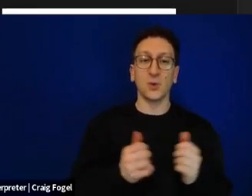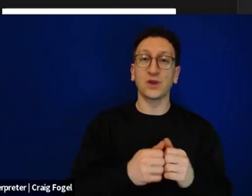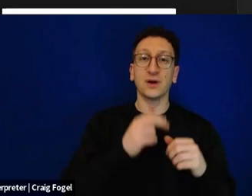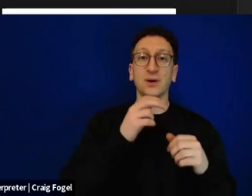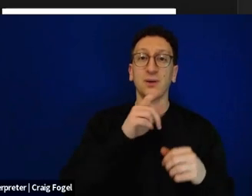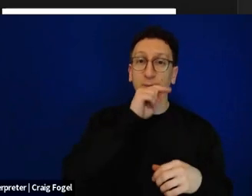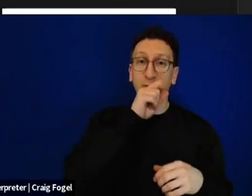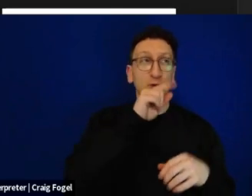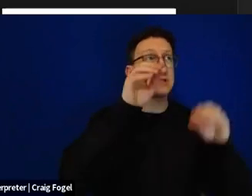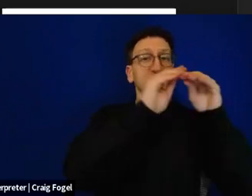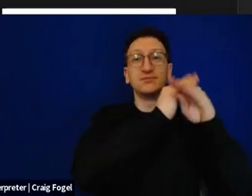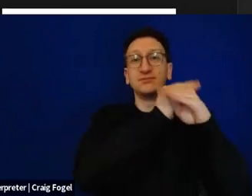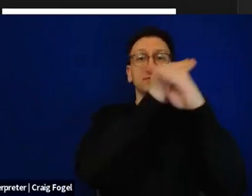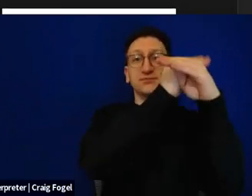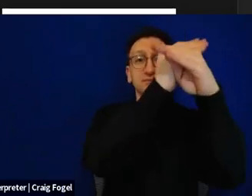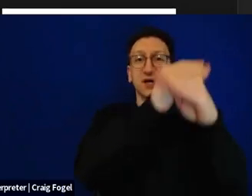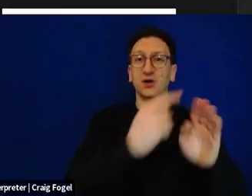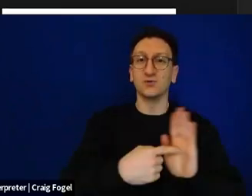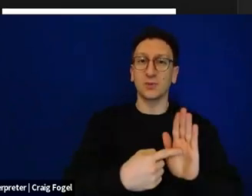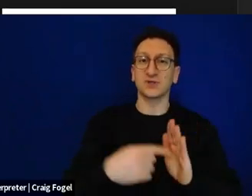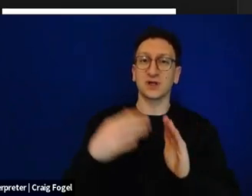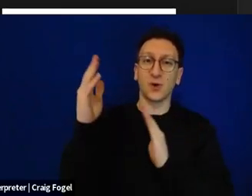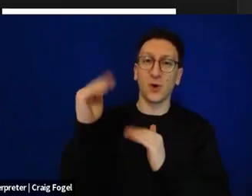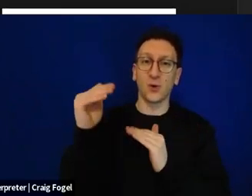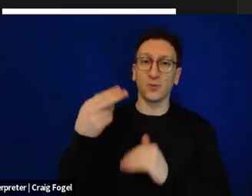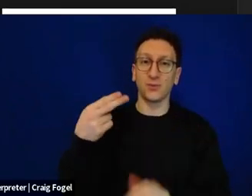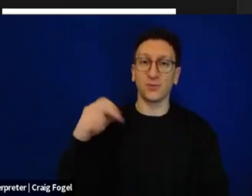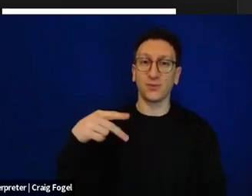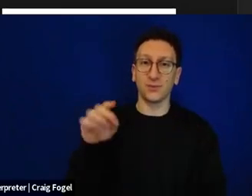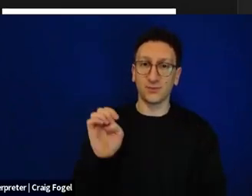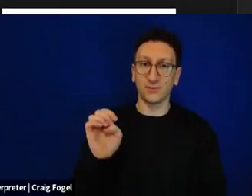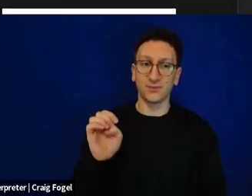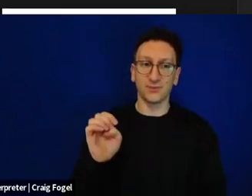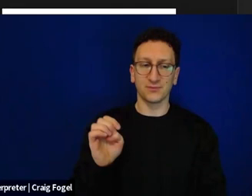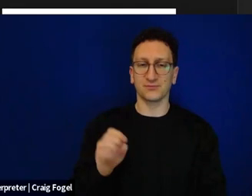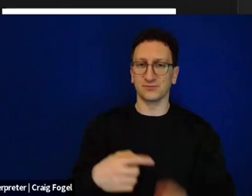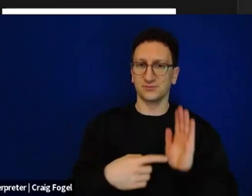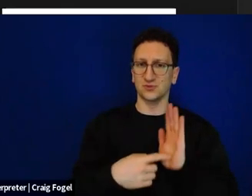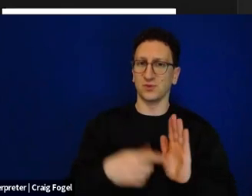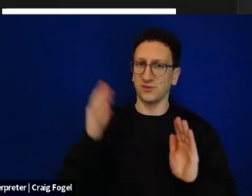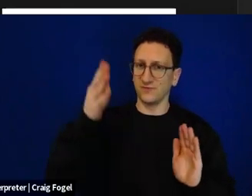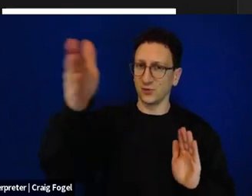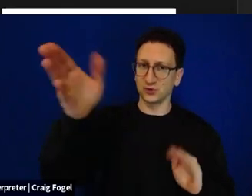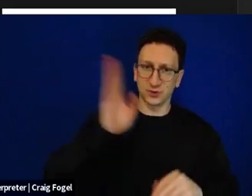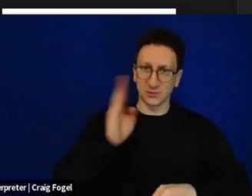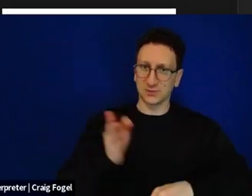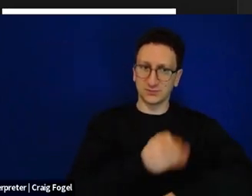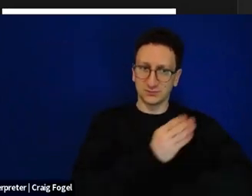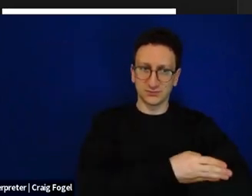With a group of people rebuilding a house, he wanted to reflect on what can be and what will be. And together with this building here called the Anzac Building,